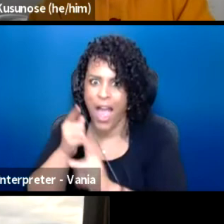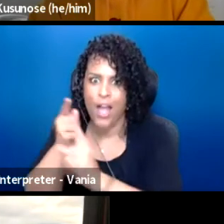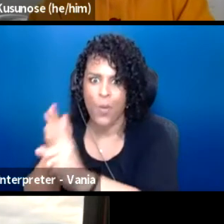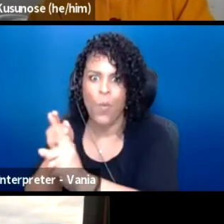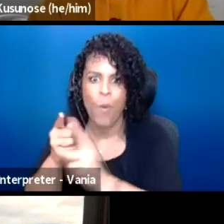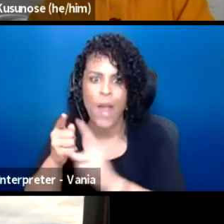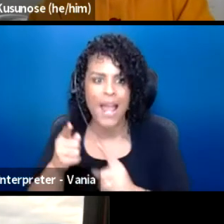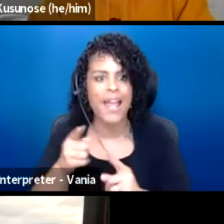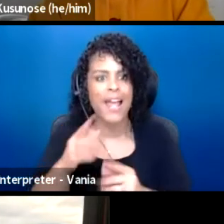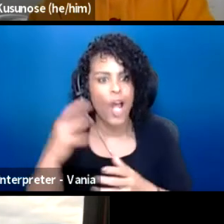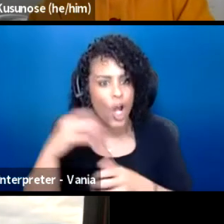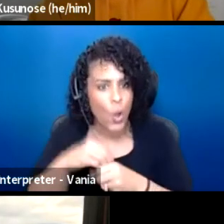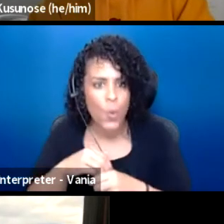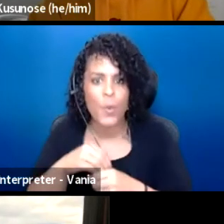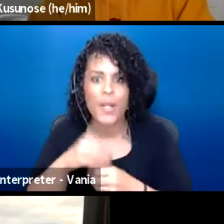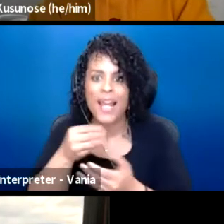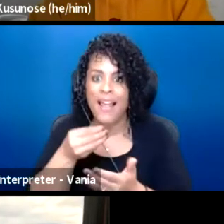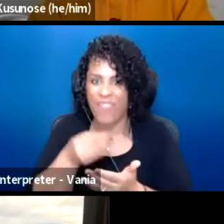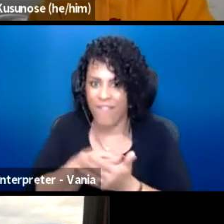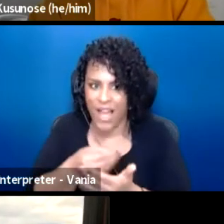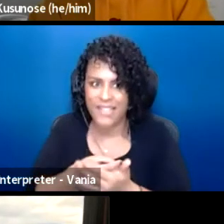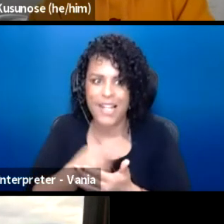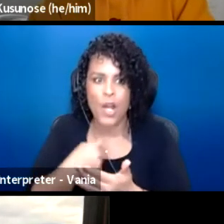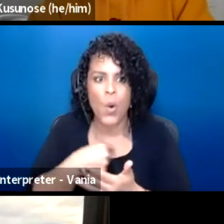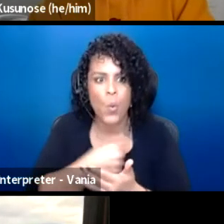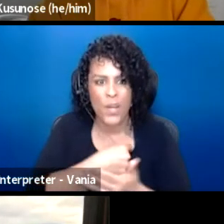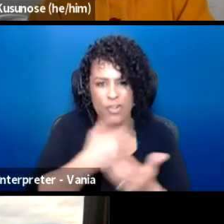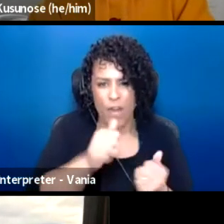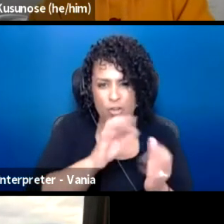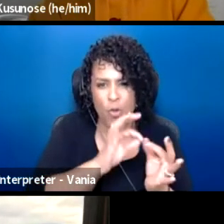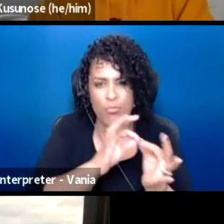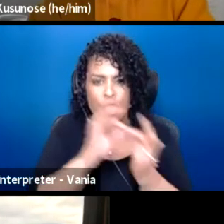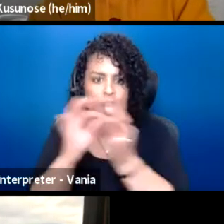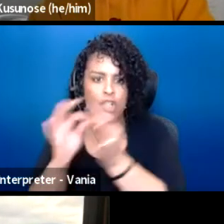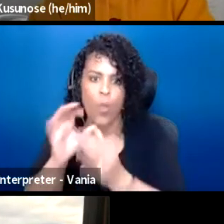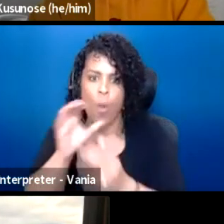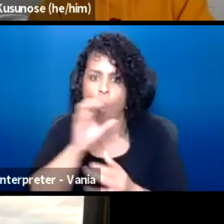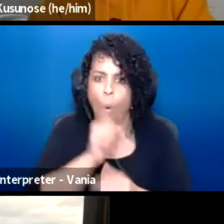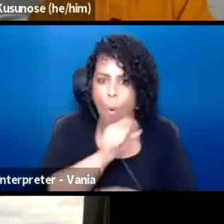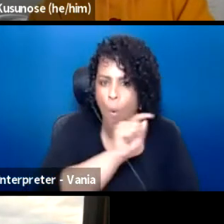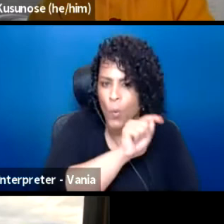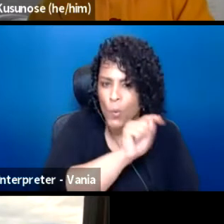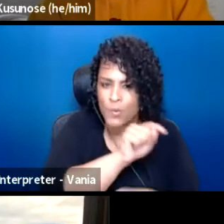Including our funding, we've been bridging this, the old hierarchy of funding,